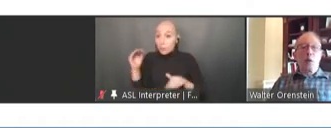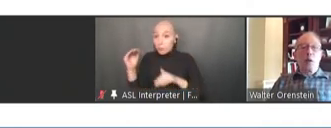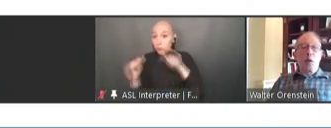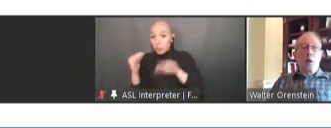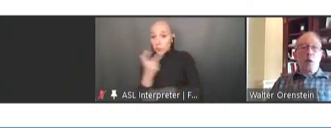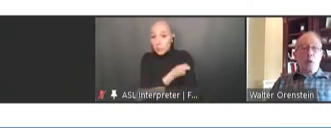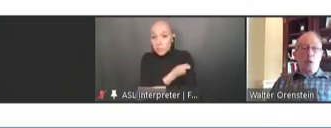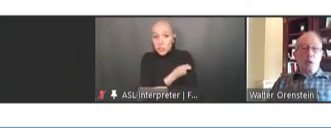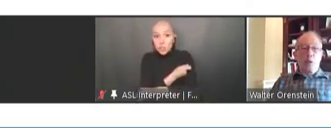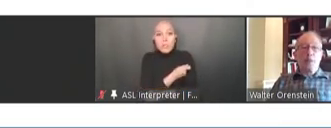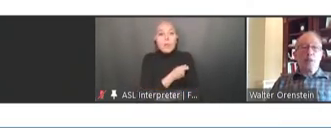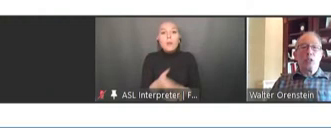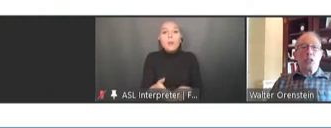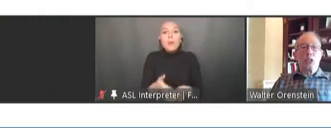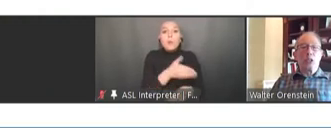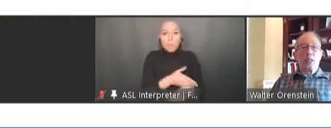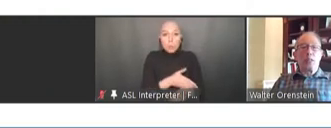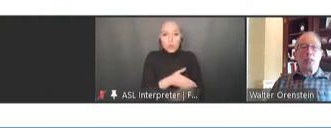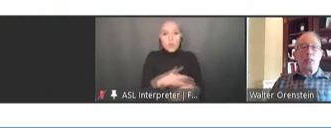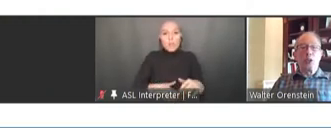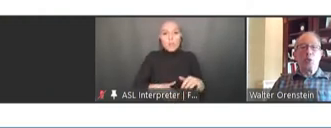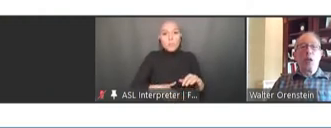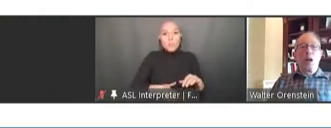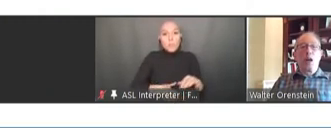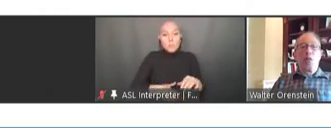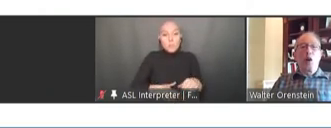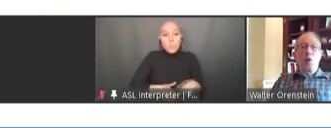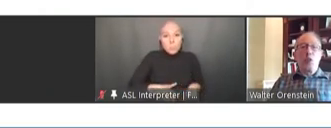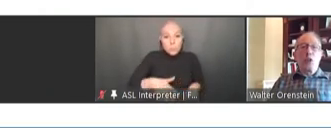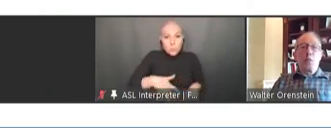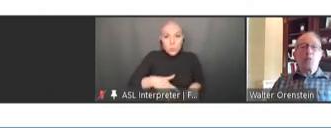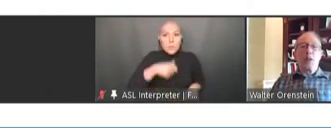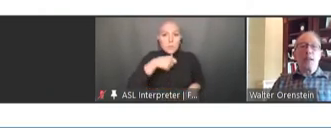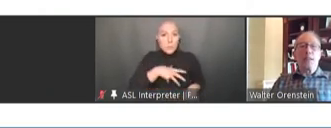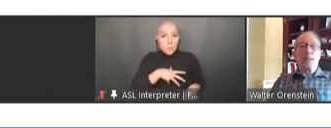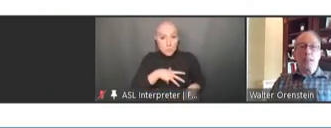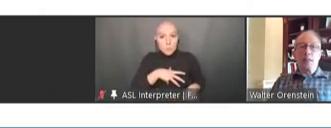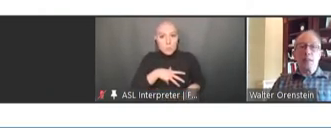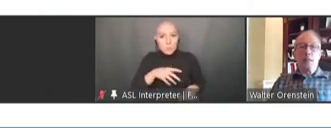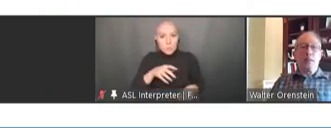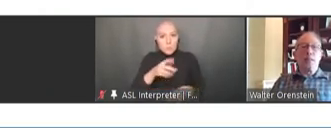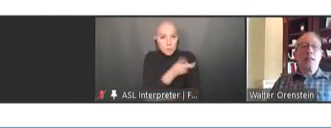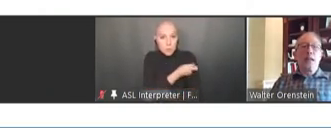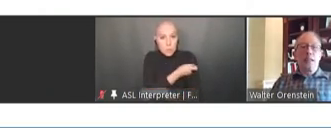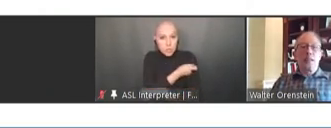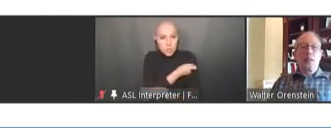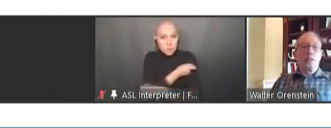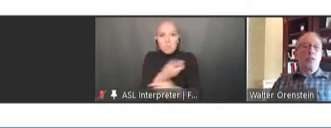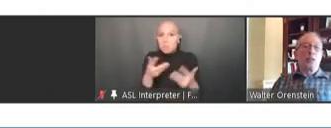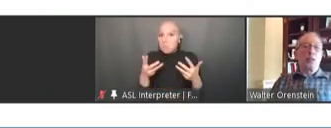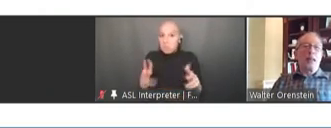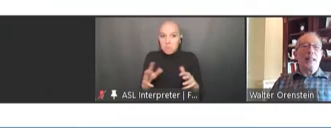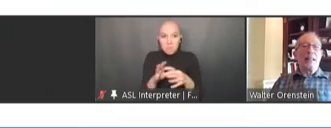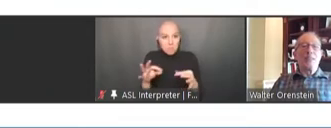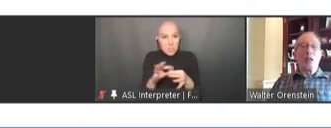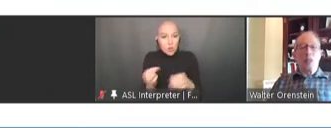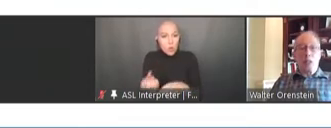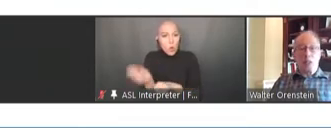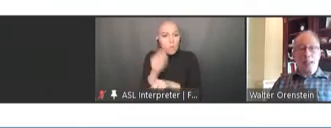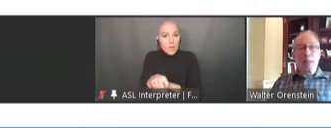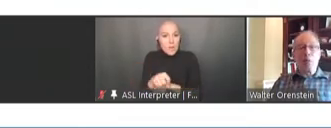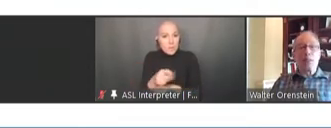We've already discussed the issue of overcoming vaccine hesitancy in causing -- and labeling